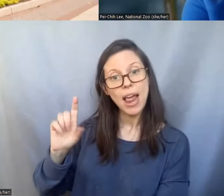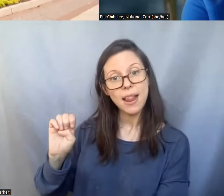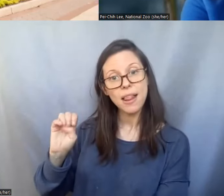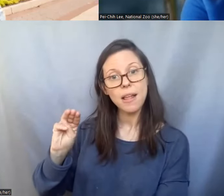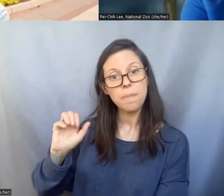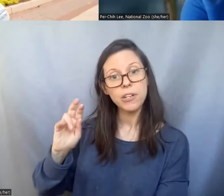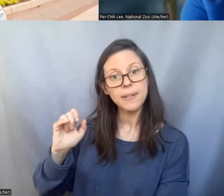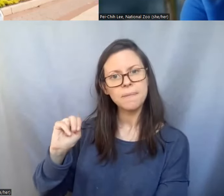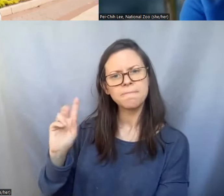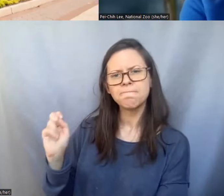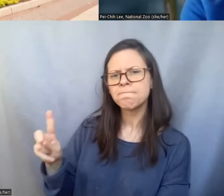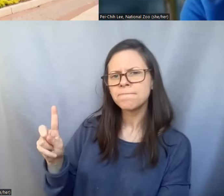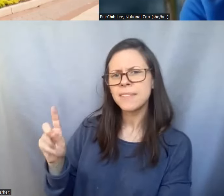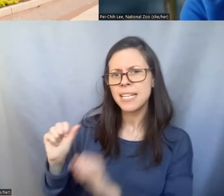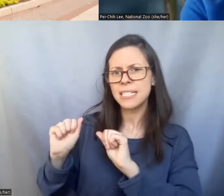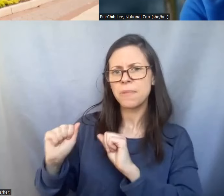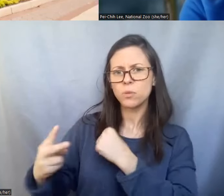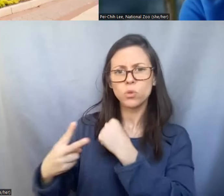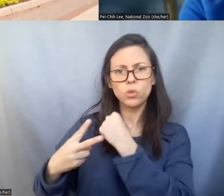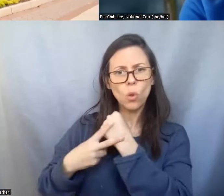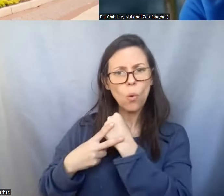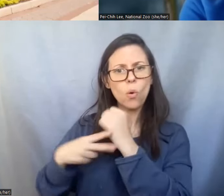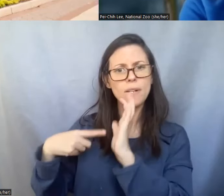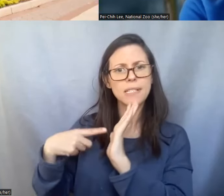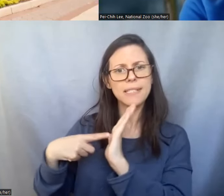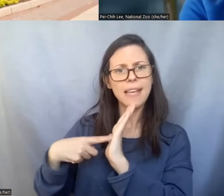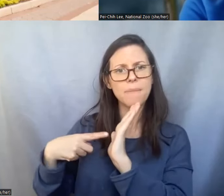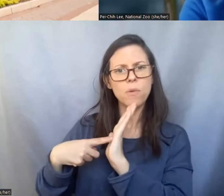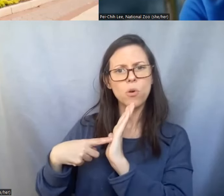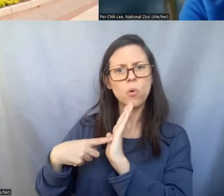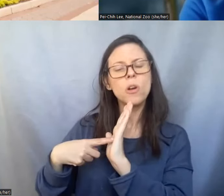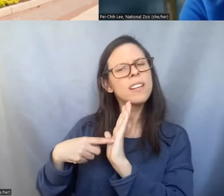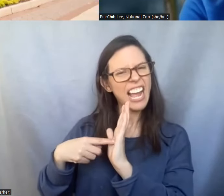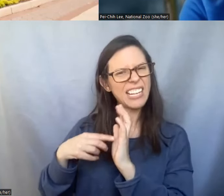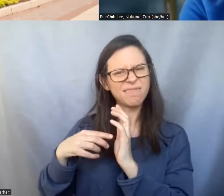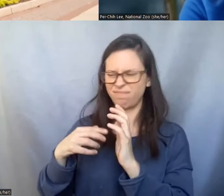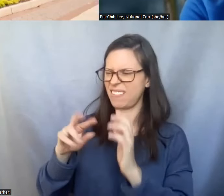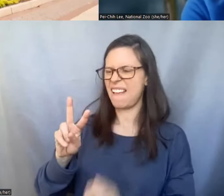possible to store samples to preserve them in a vacuum almost like a sealed container?